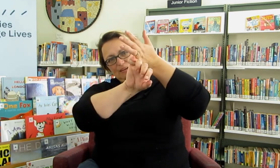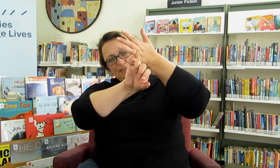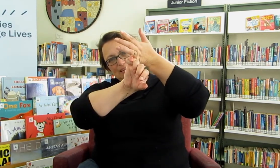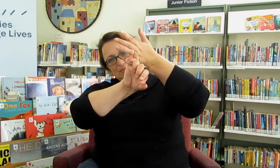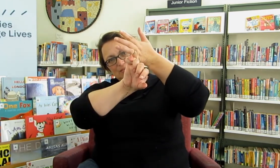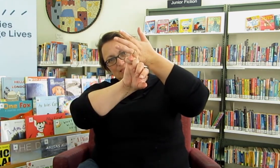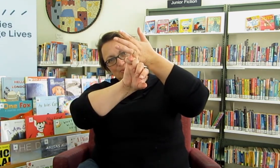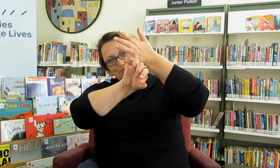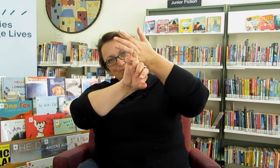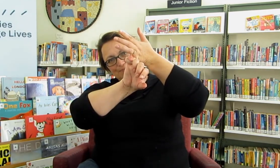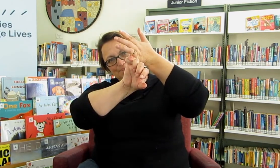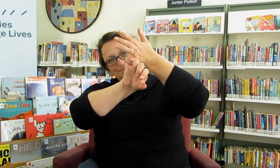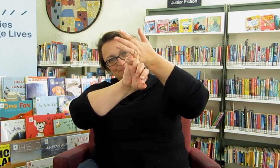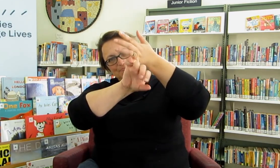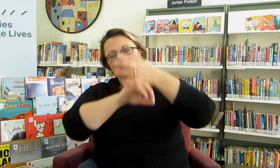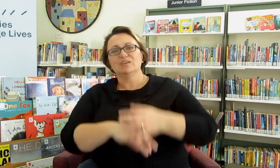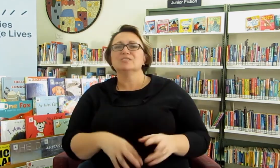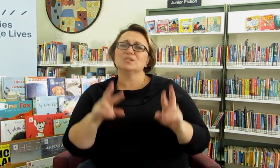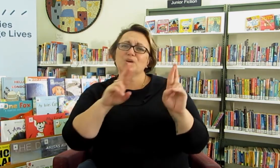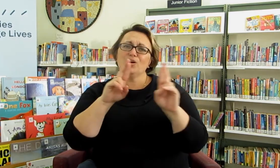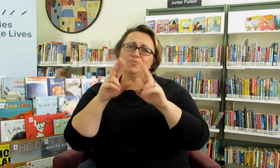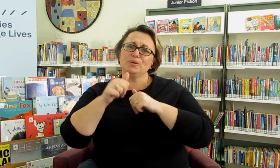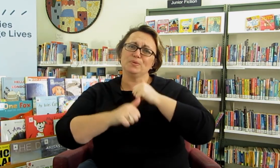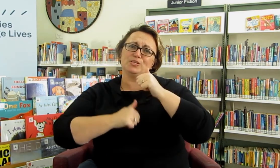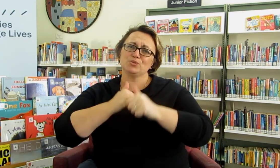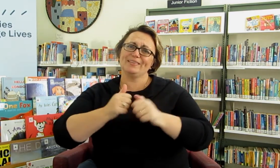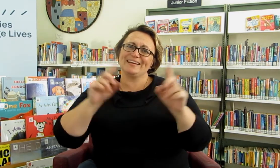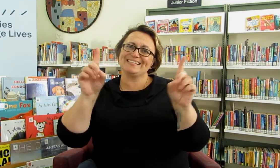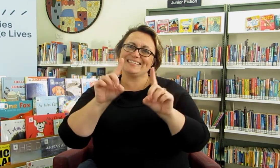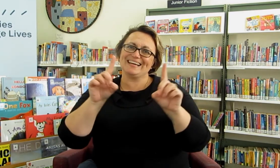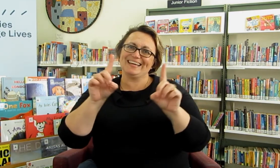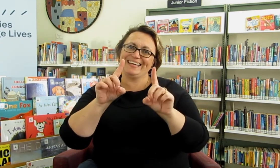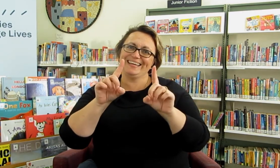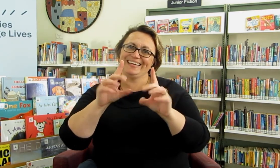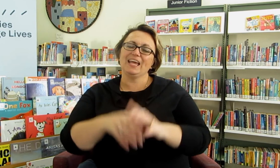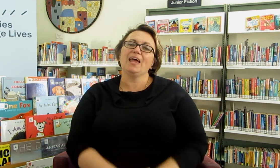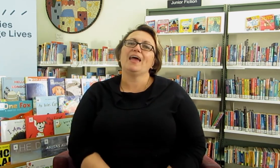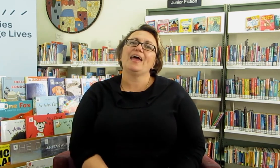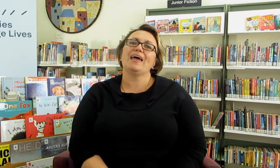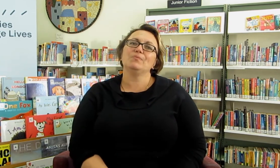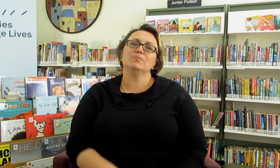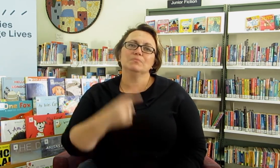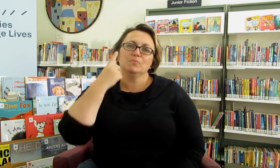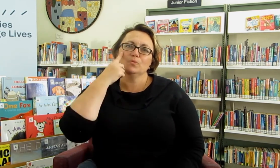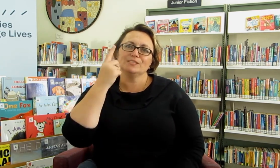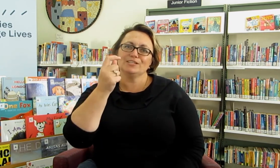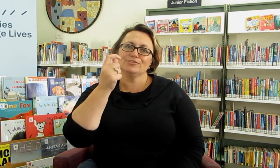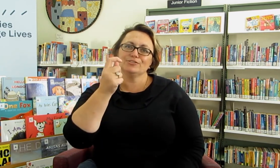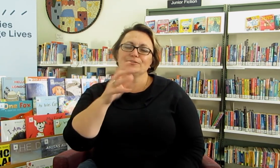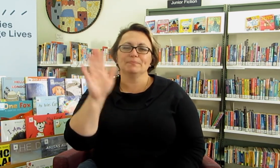tails that hook. So I hope you enjoyed that today. And we'll see you soon.